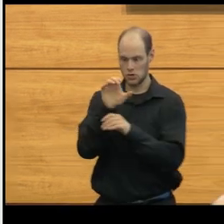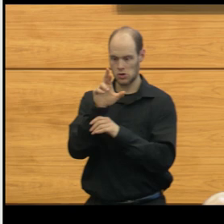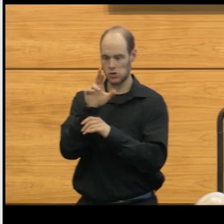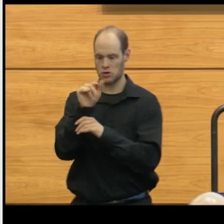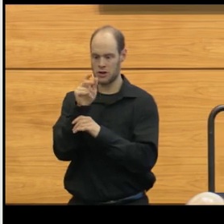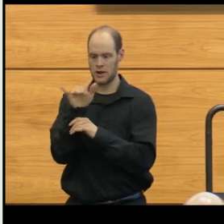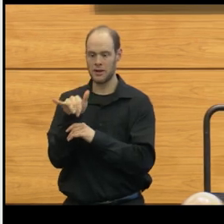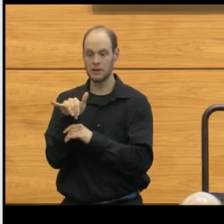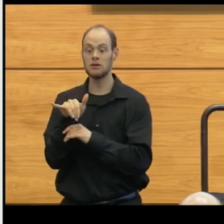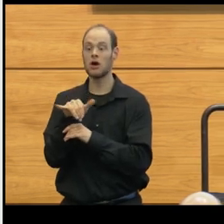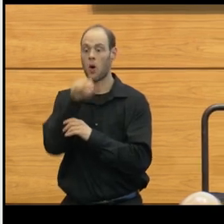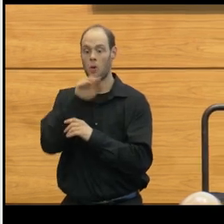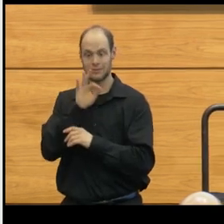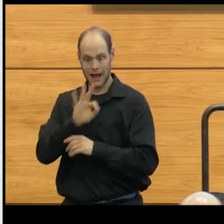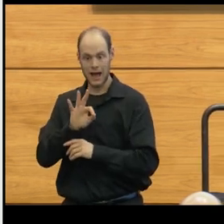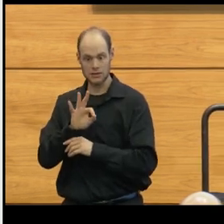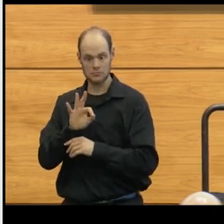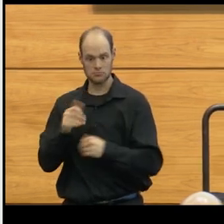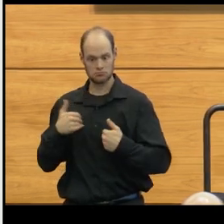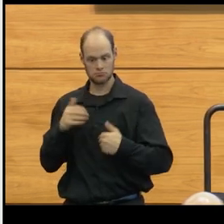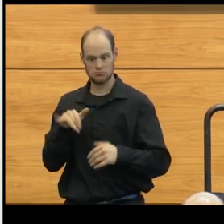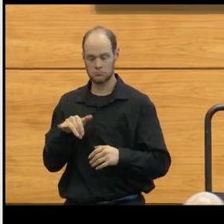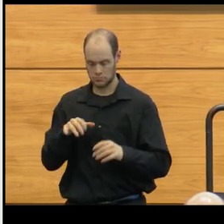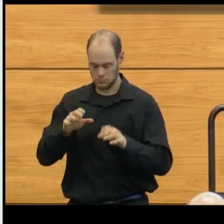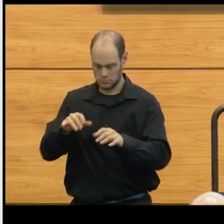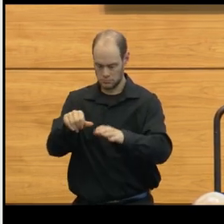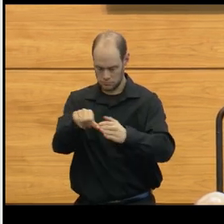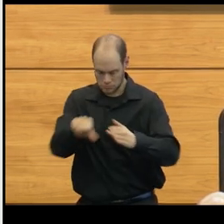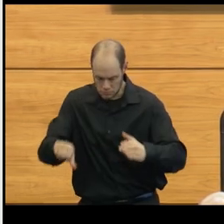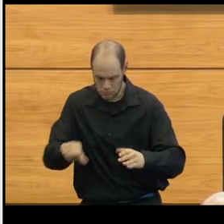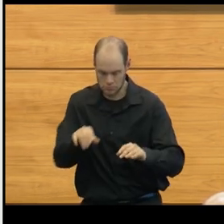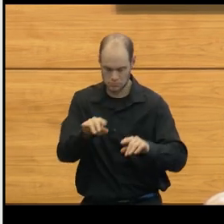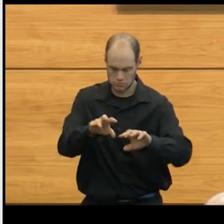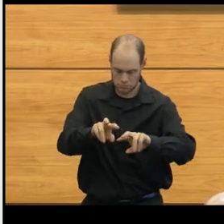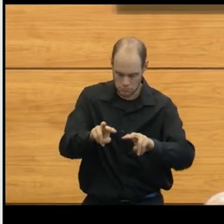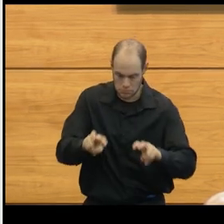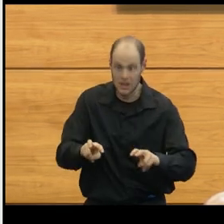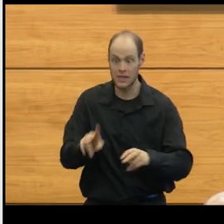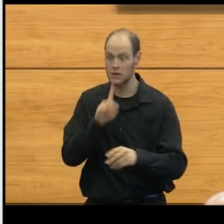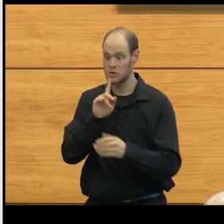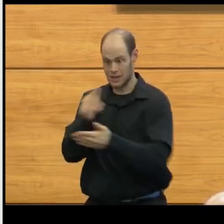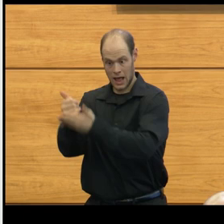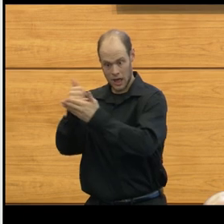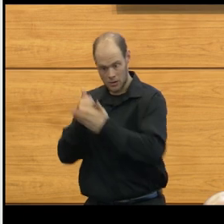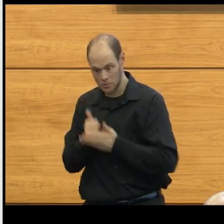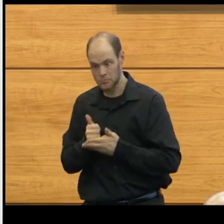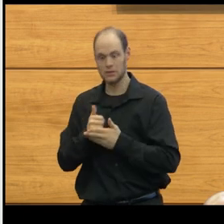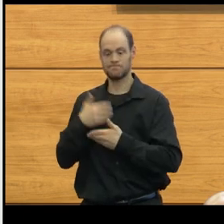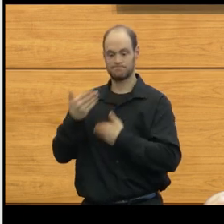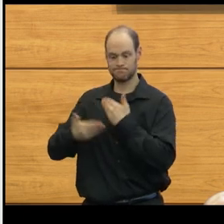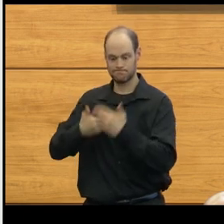as young as nine years of age. And believe it or not, they can be helpful partners in the process of operating.